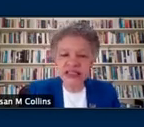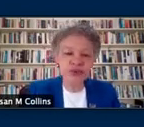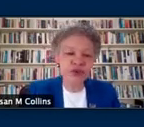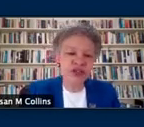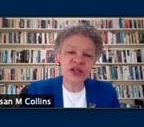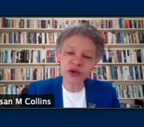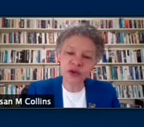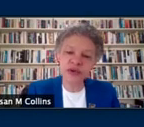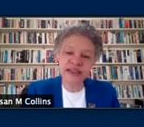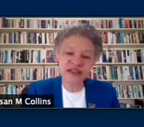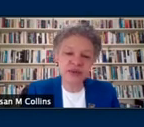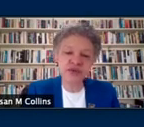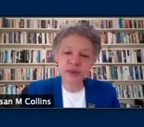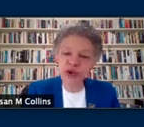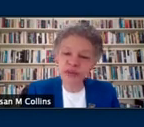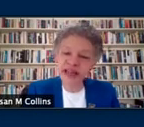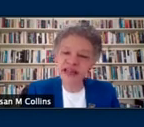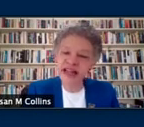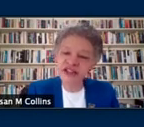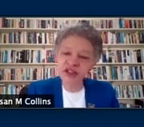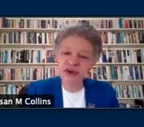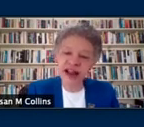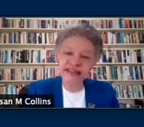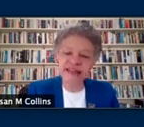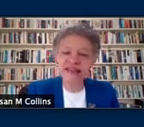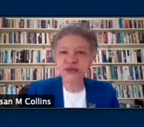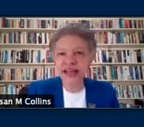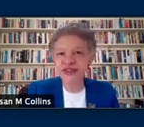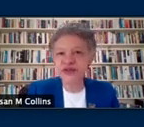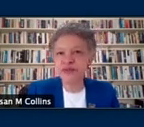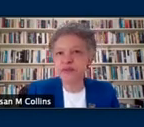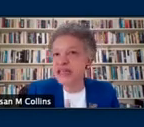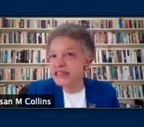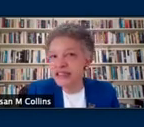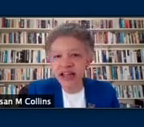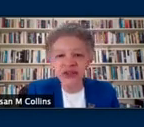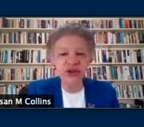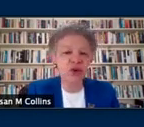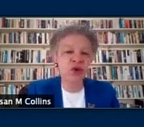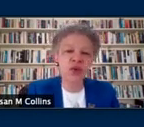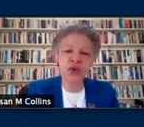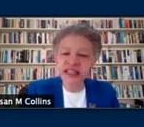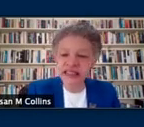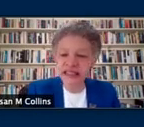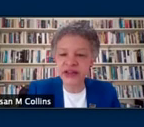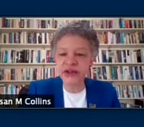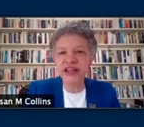These would incorporate some remote pedagogical practices and ways of meeting together or working together